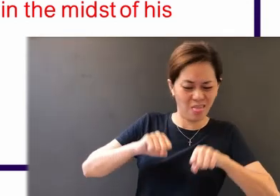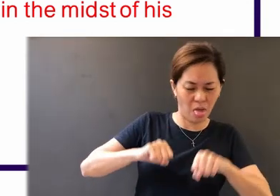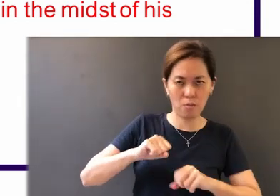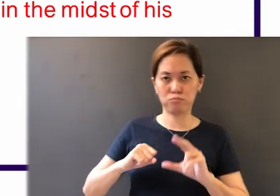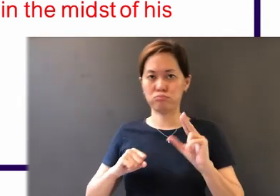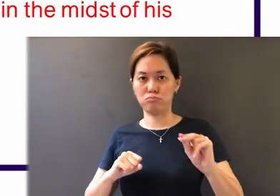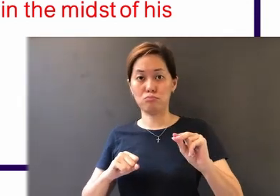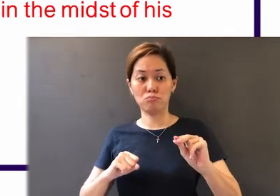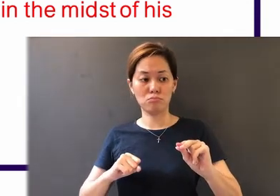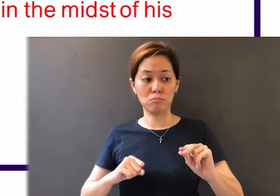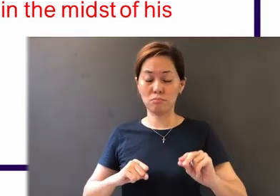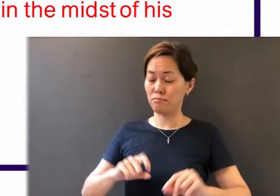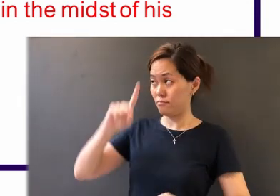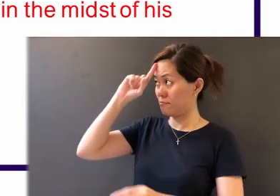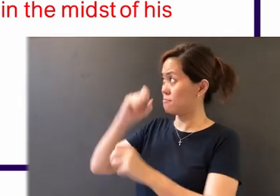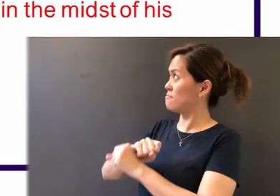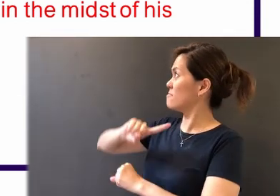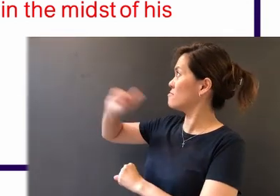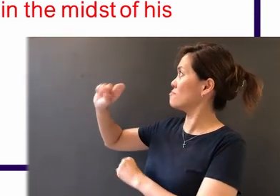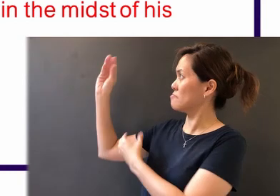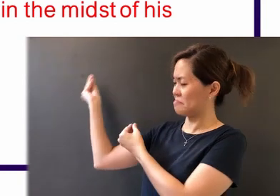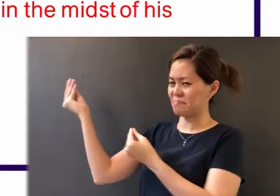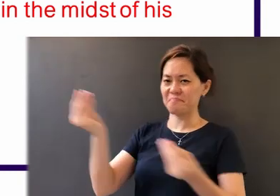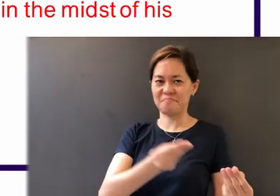and it will be given him. "...let him ask in faith,